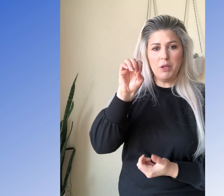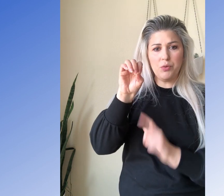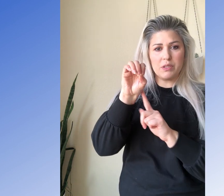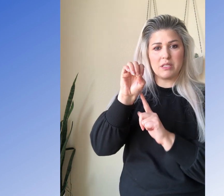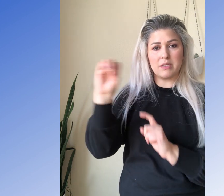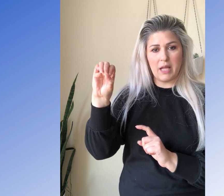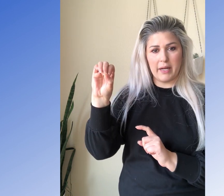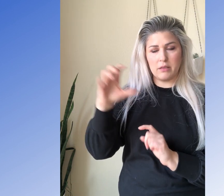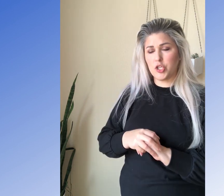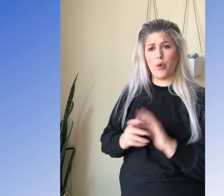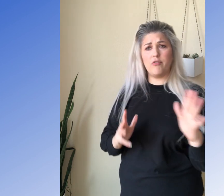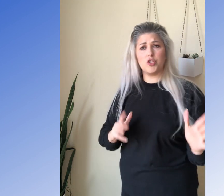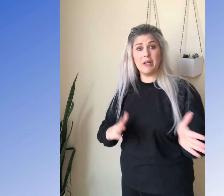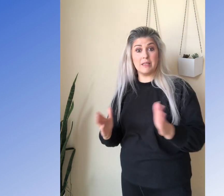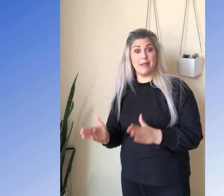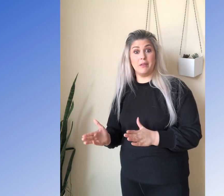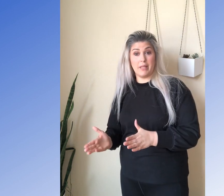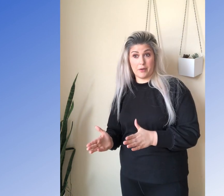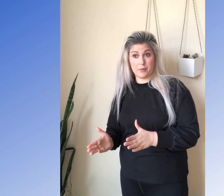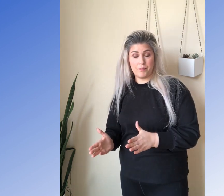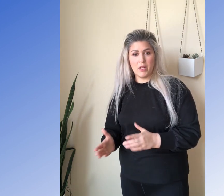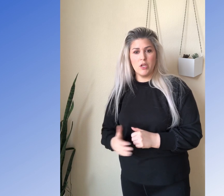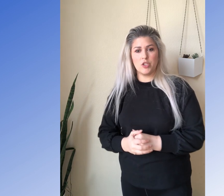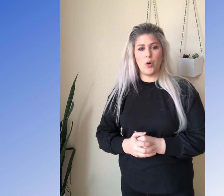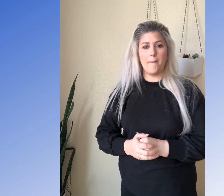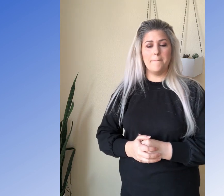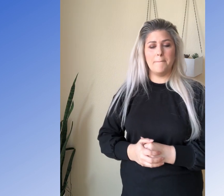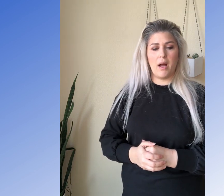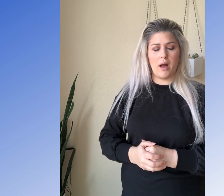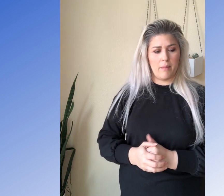but you would slide it. So if you're doing a double letter, so, um,